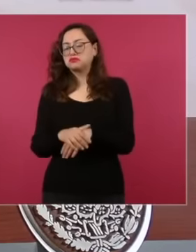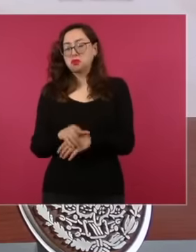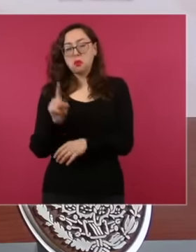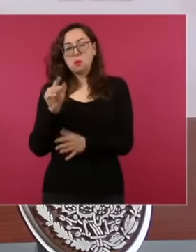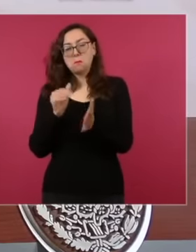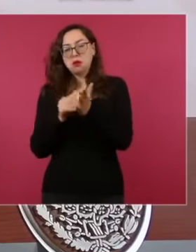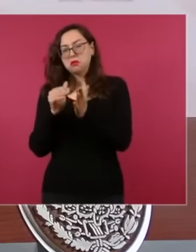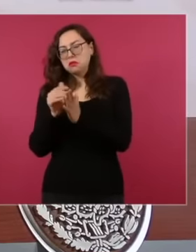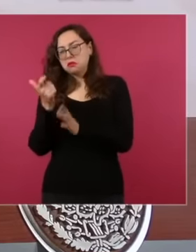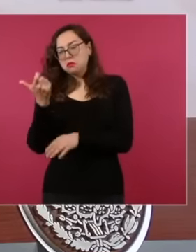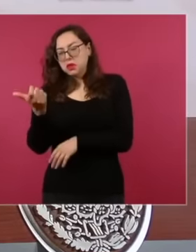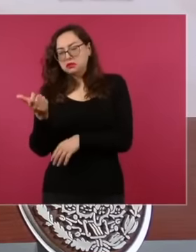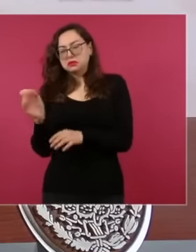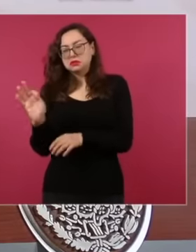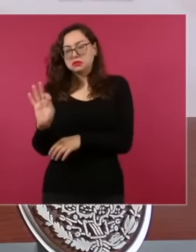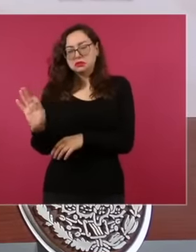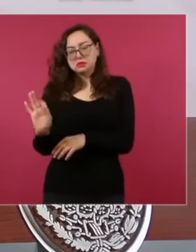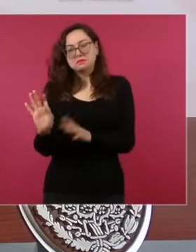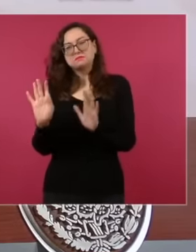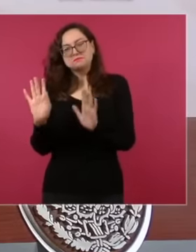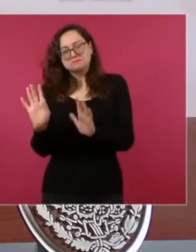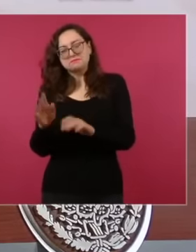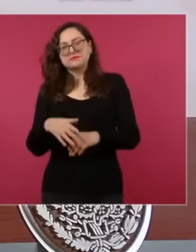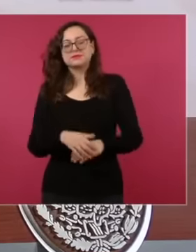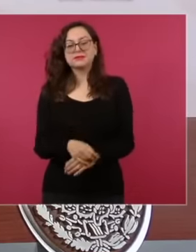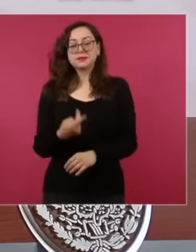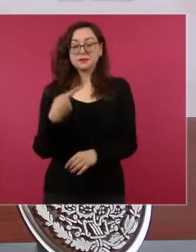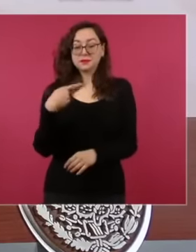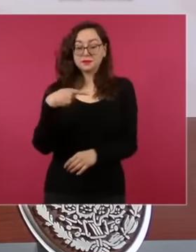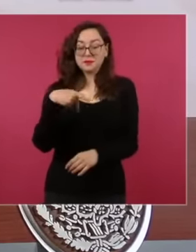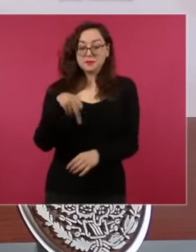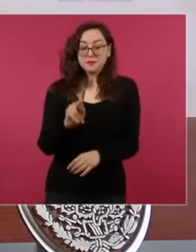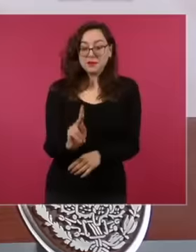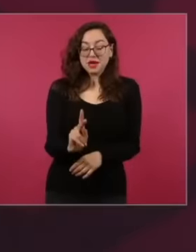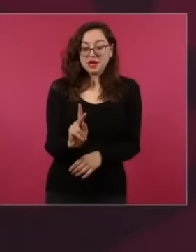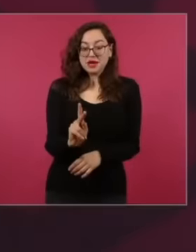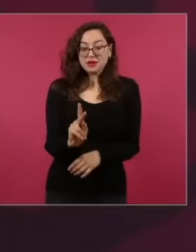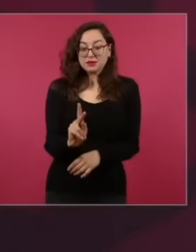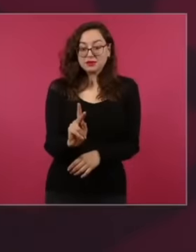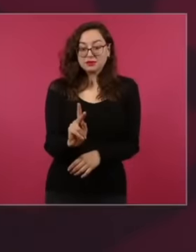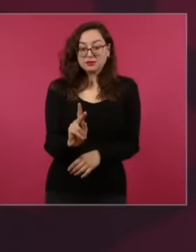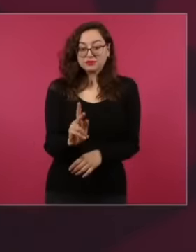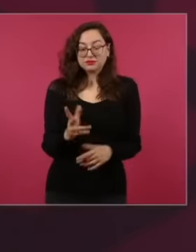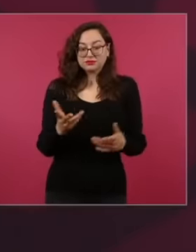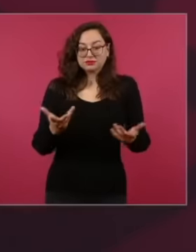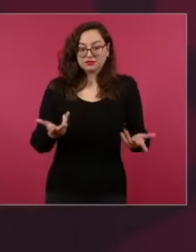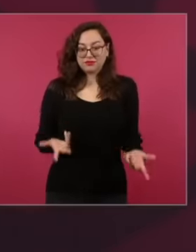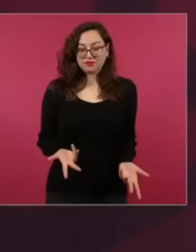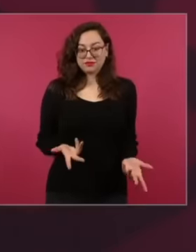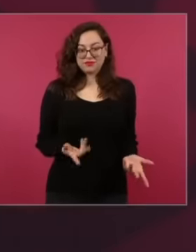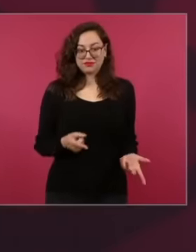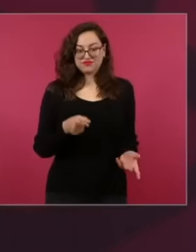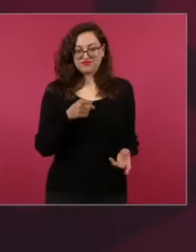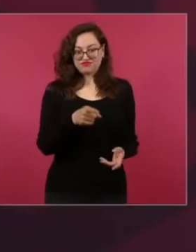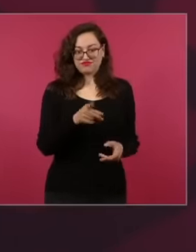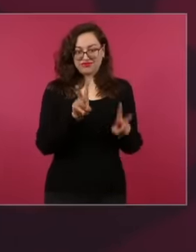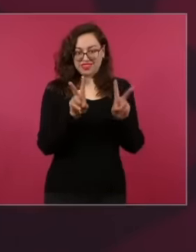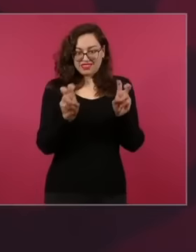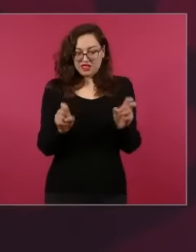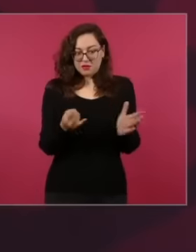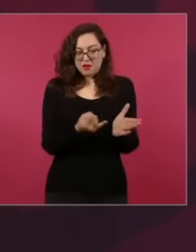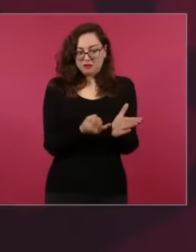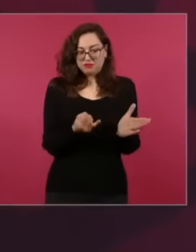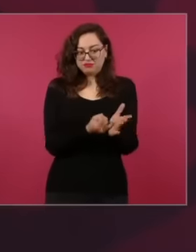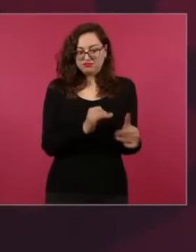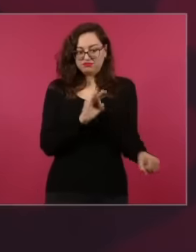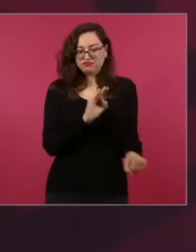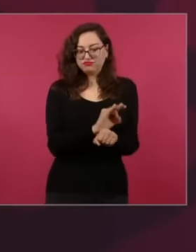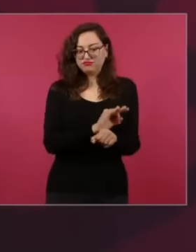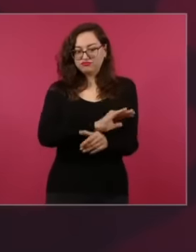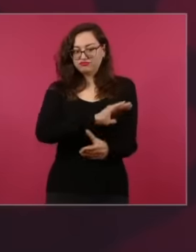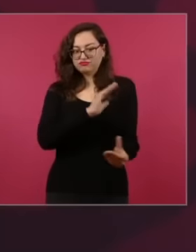about a record of 20,000 million pesos a little